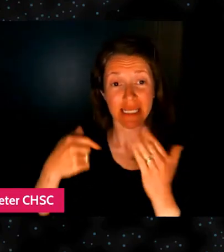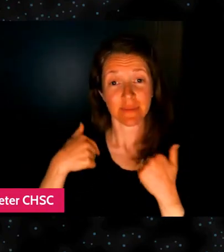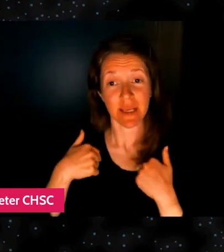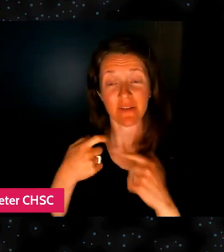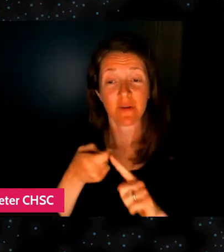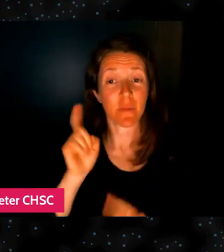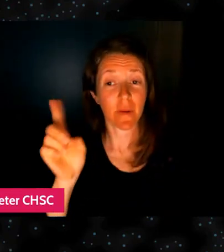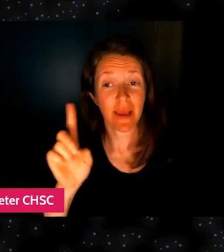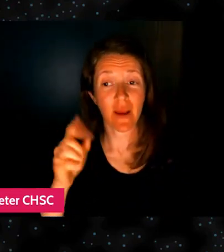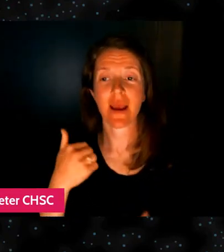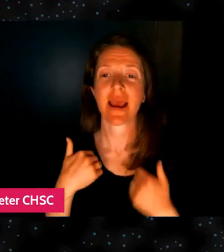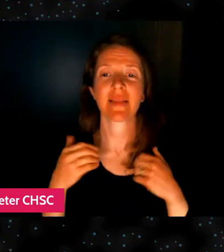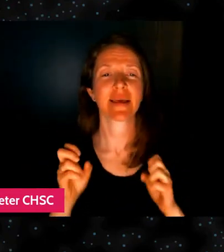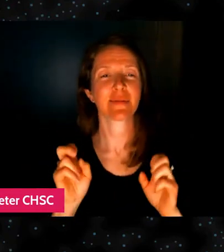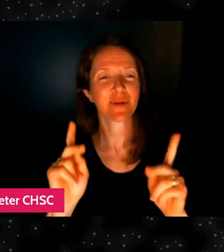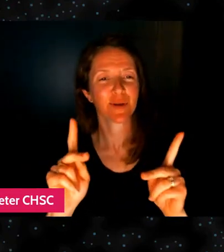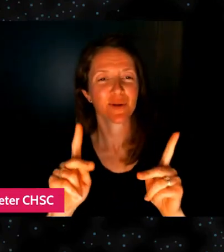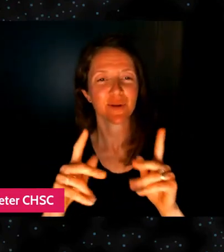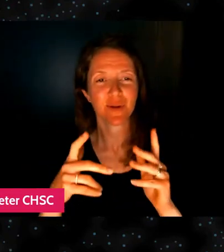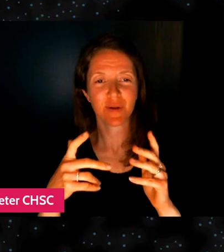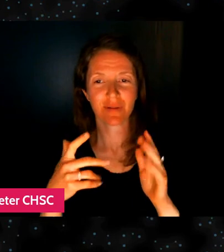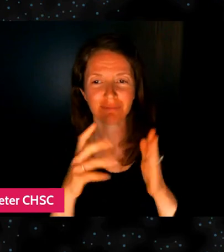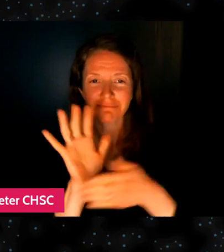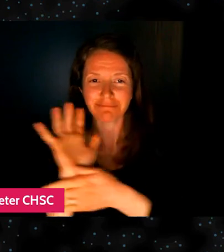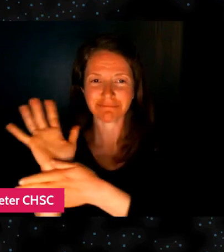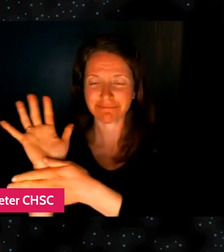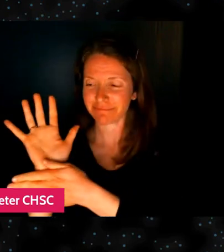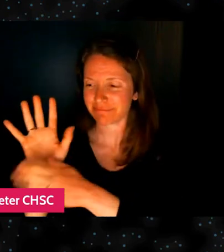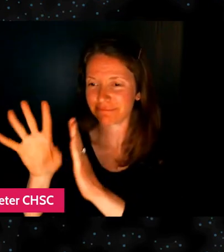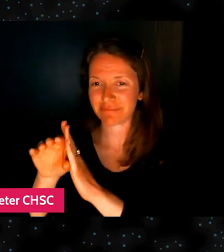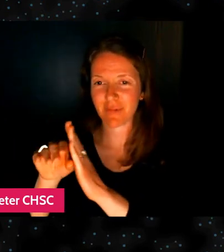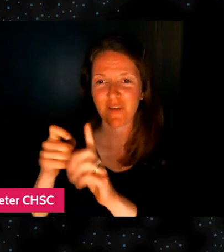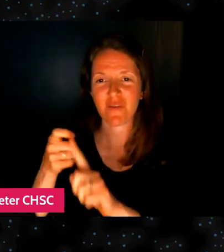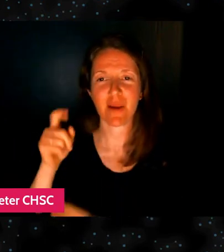to be featured in one of the film festival's trailers a few years ago.